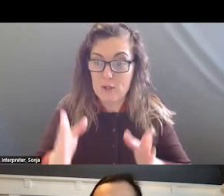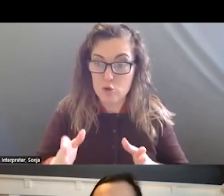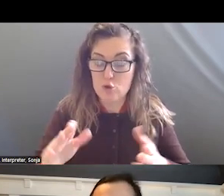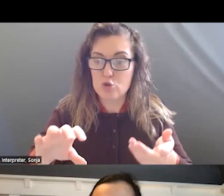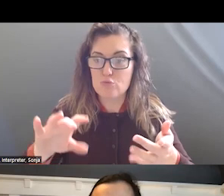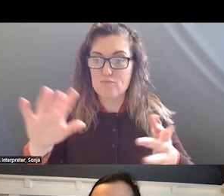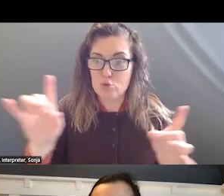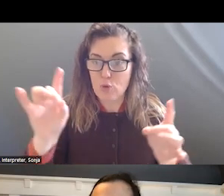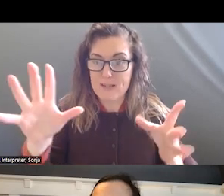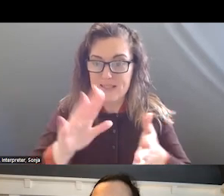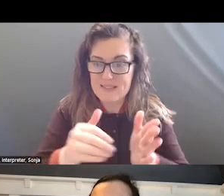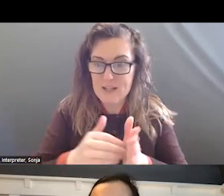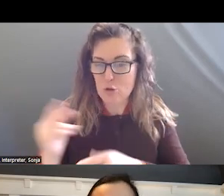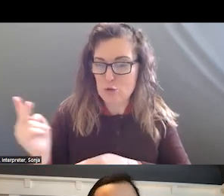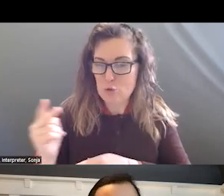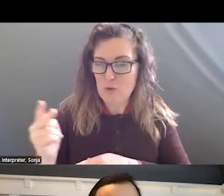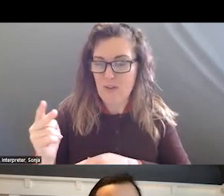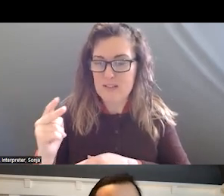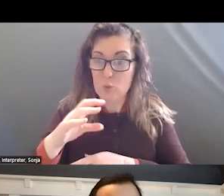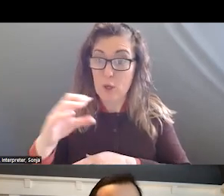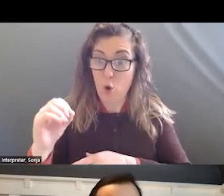OPPORTUNITY TO BE ON TOGETHER. >>: THANK YOU. THANK YOU